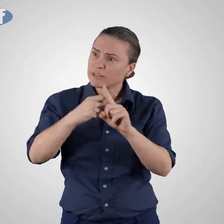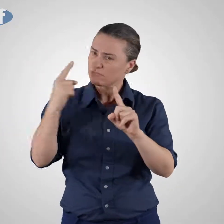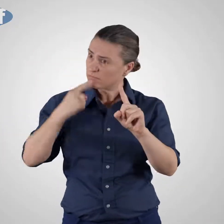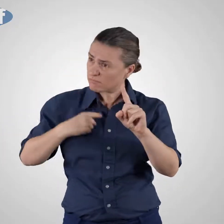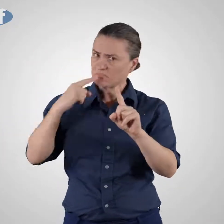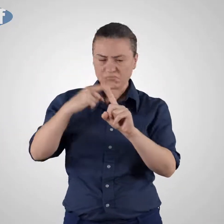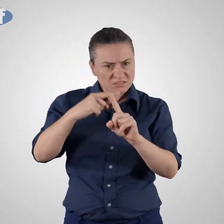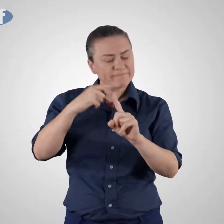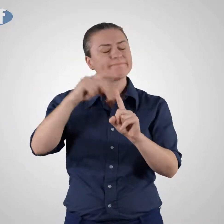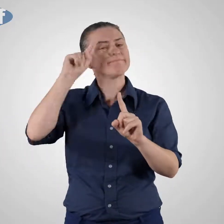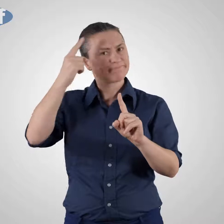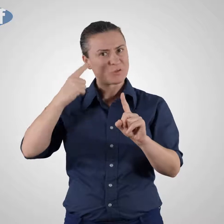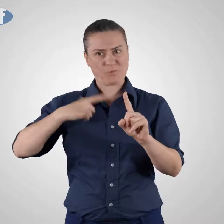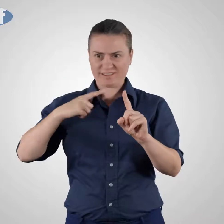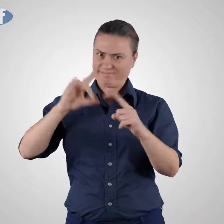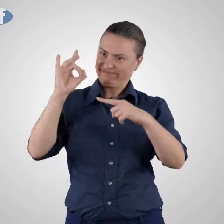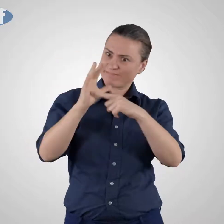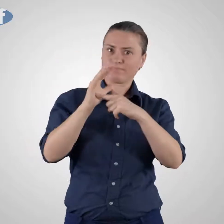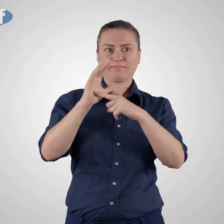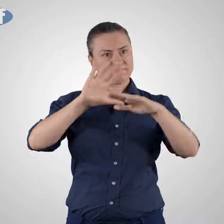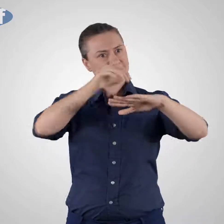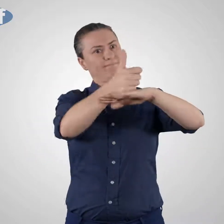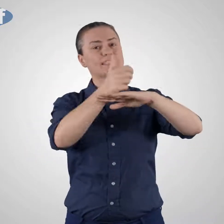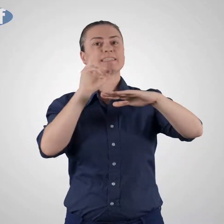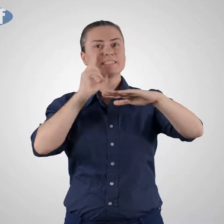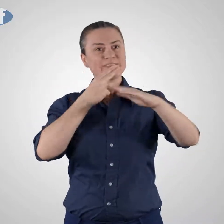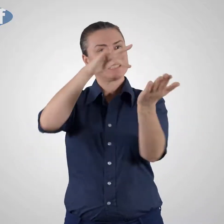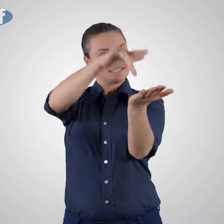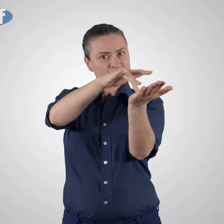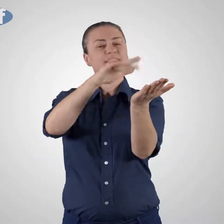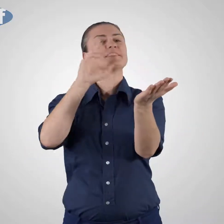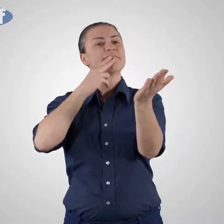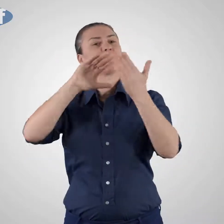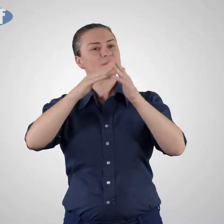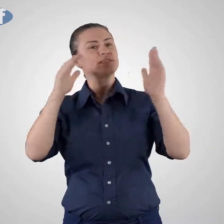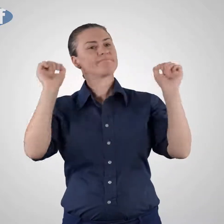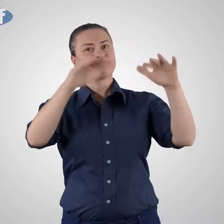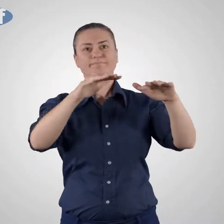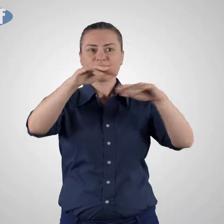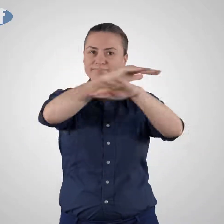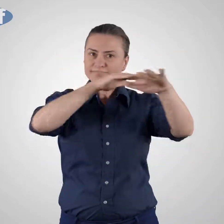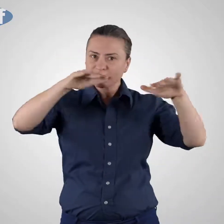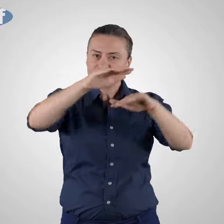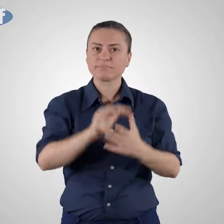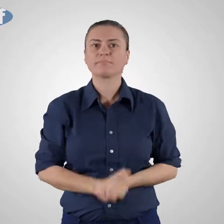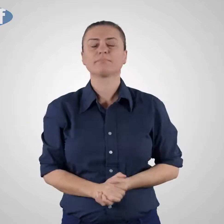and the importance of this Centre to the Deaf Community seemed clear to them.